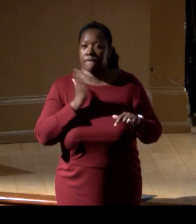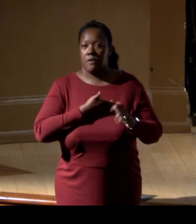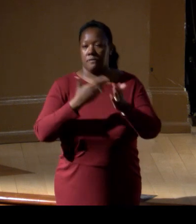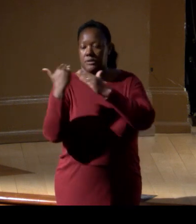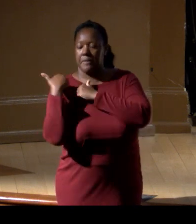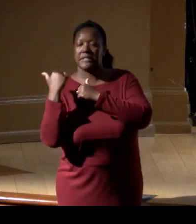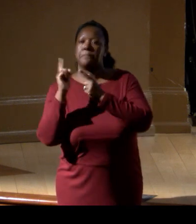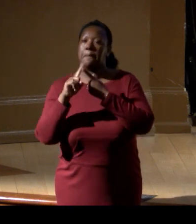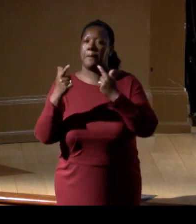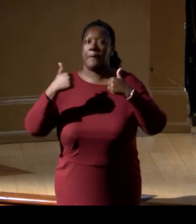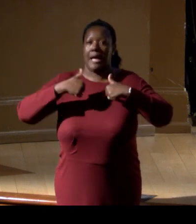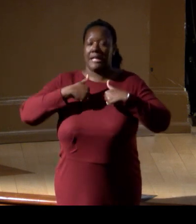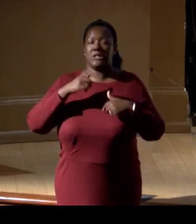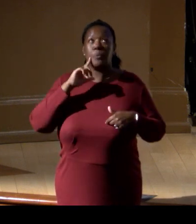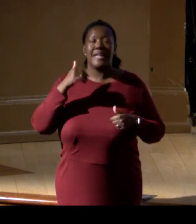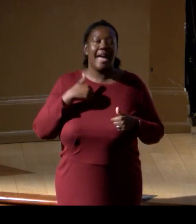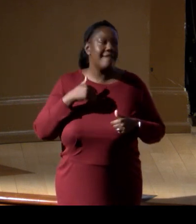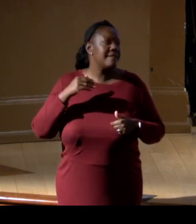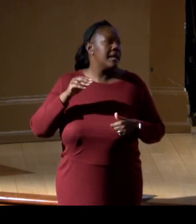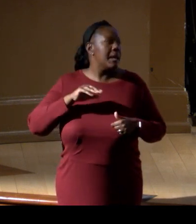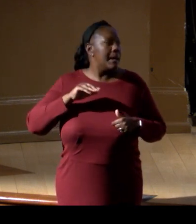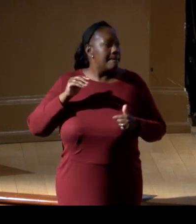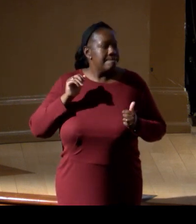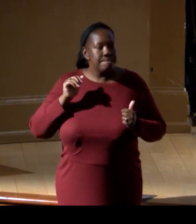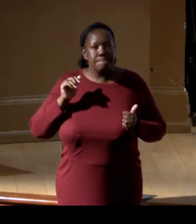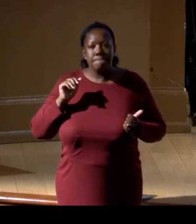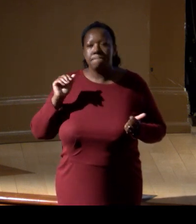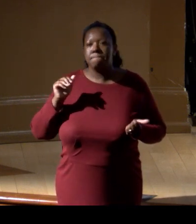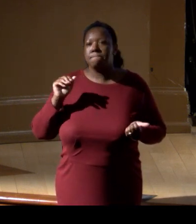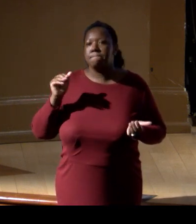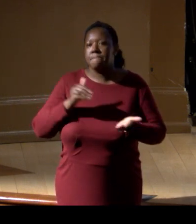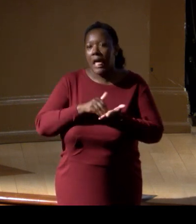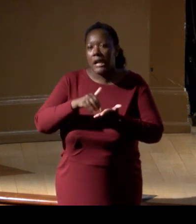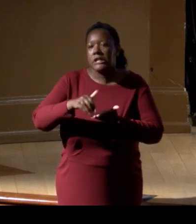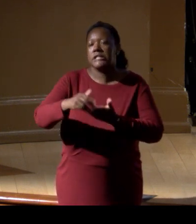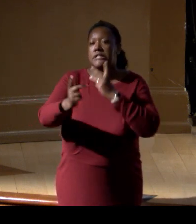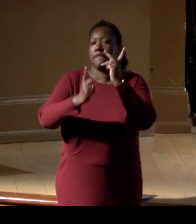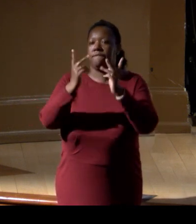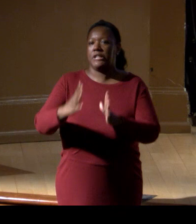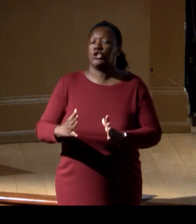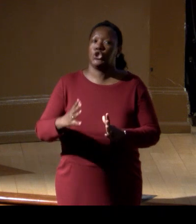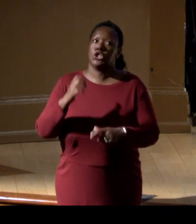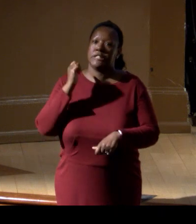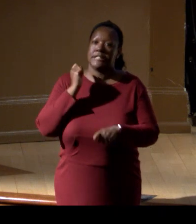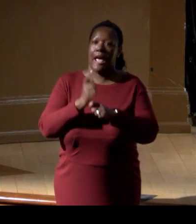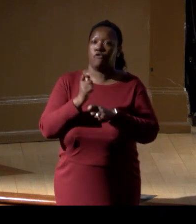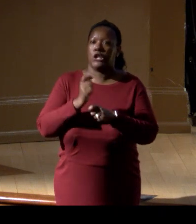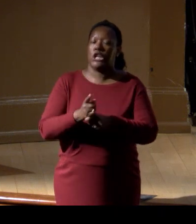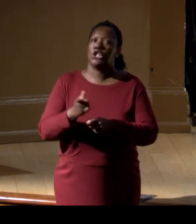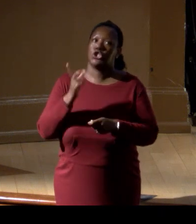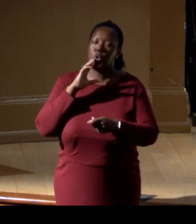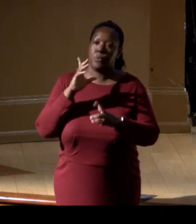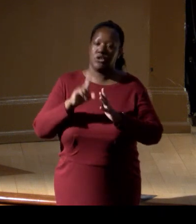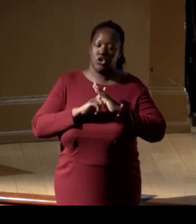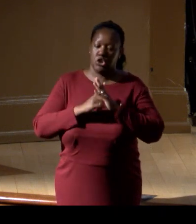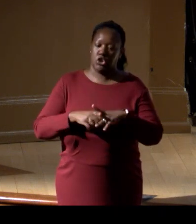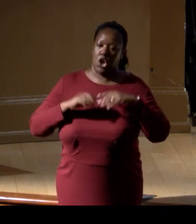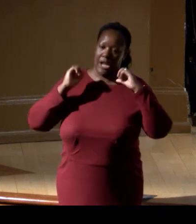where we get millions of visitors coming through this museum every year. Let's start really educating them on some of these exciting tools that we have.